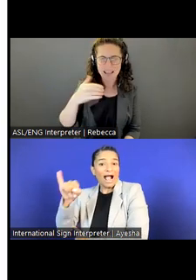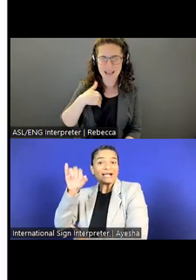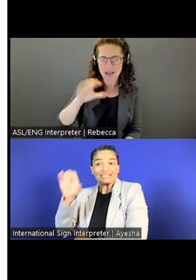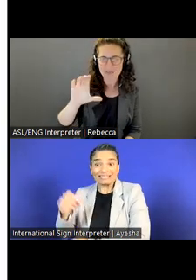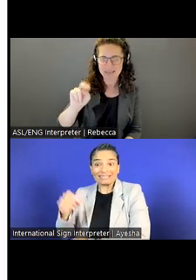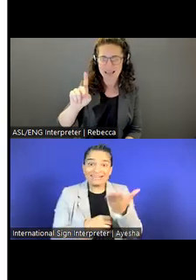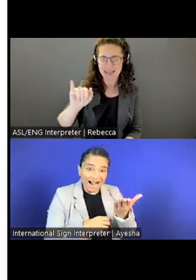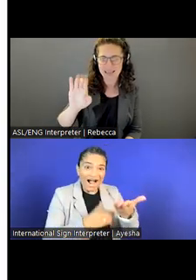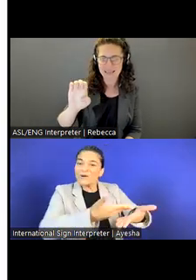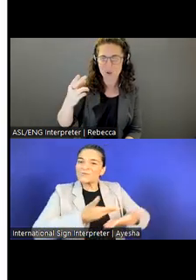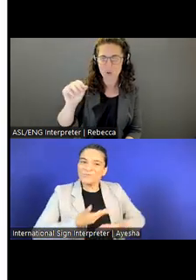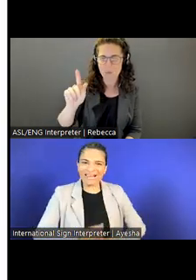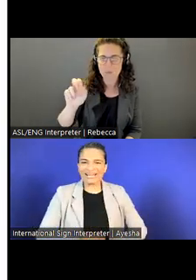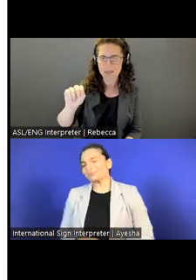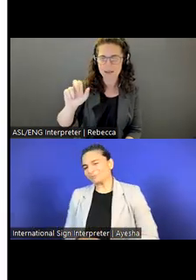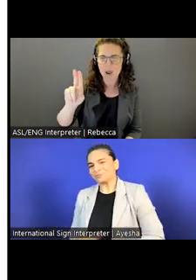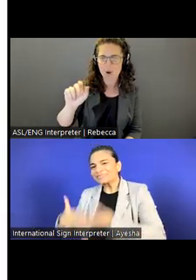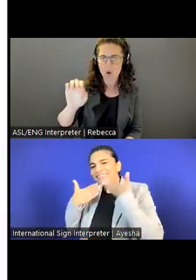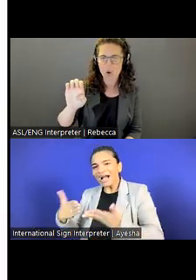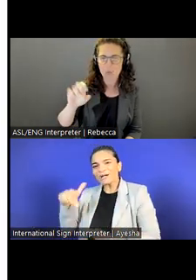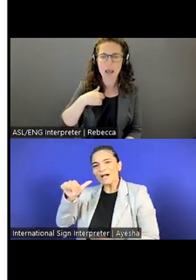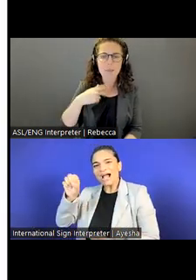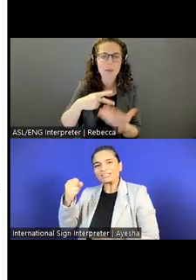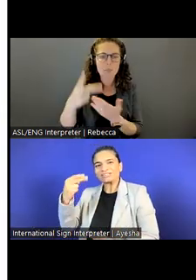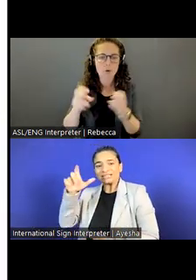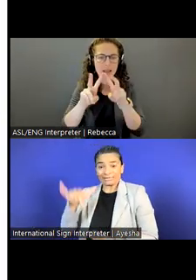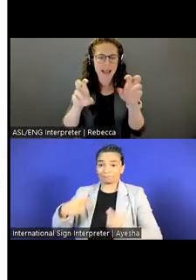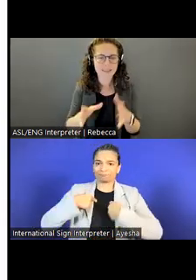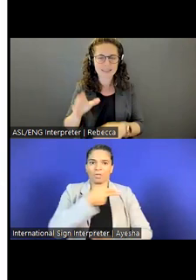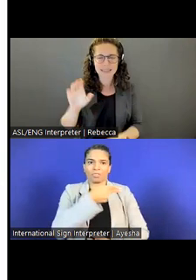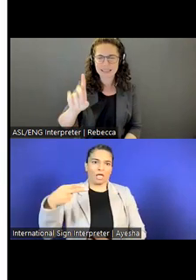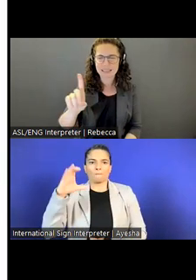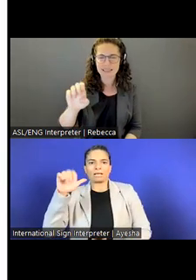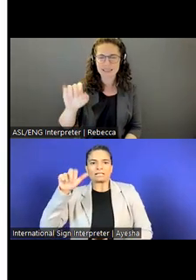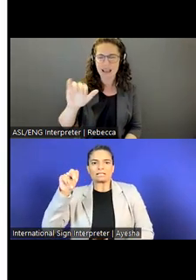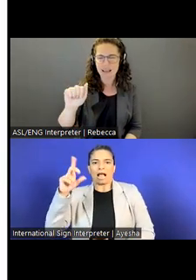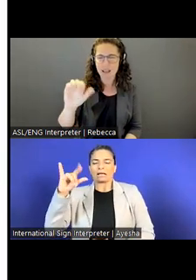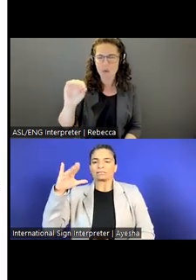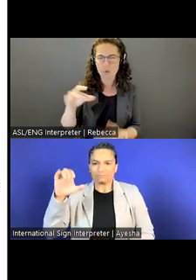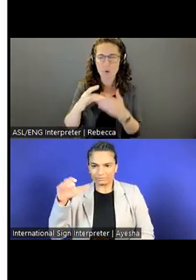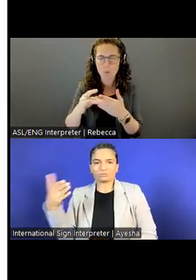I'm a program analyst at DEIA colead.